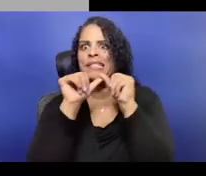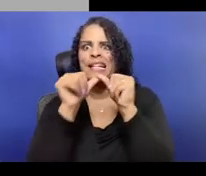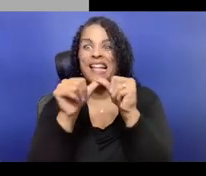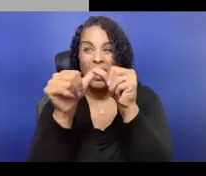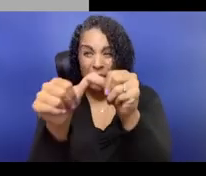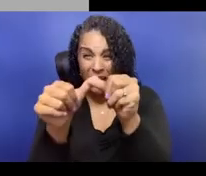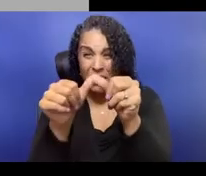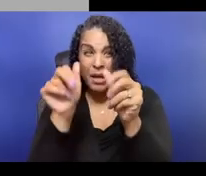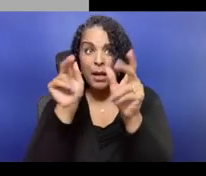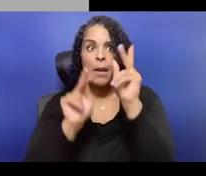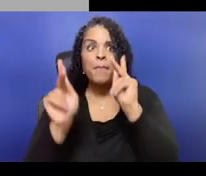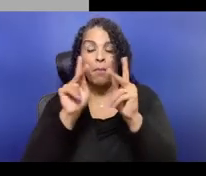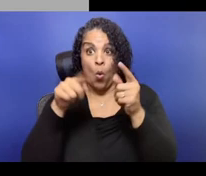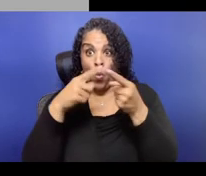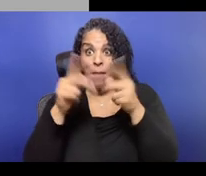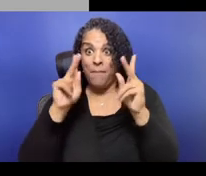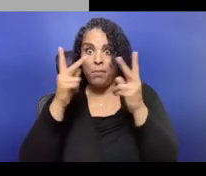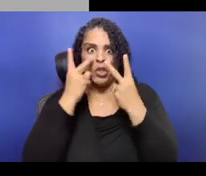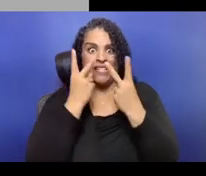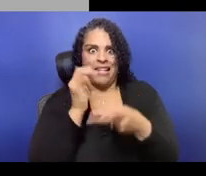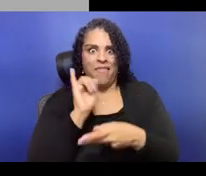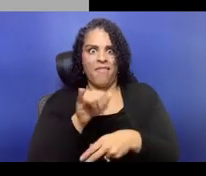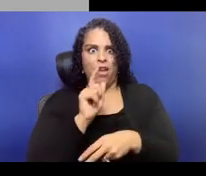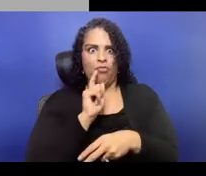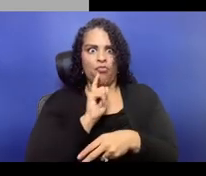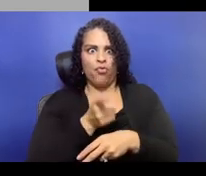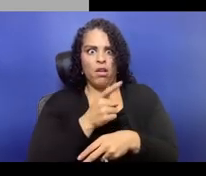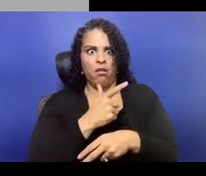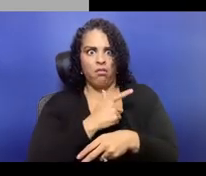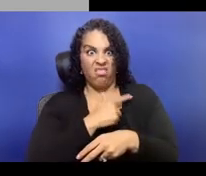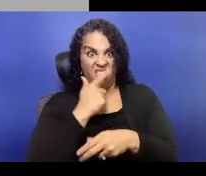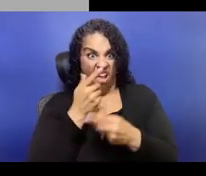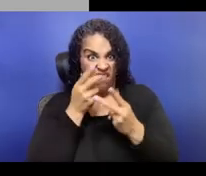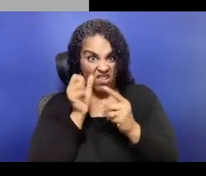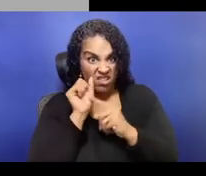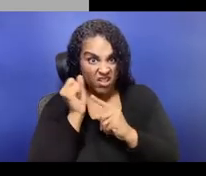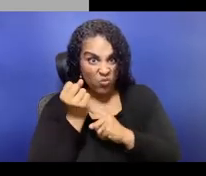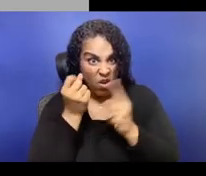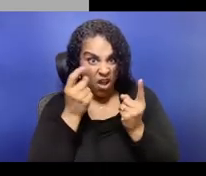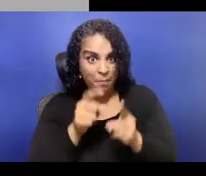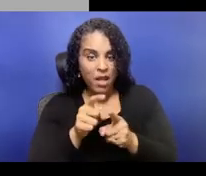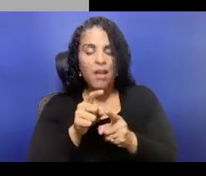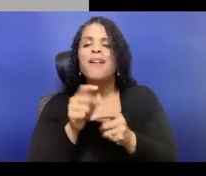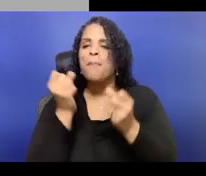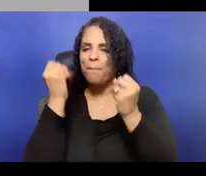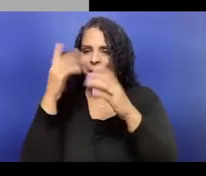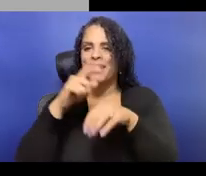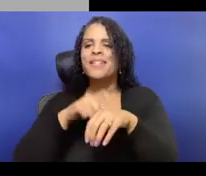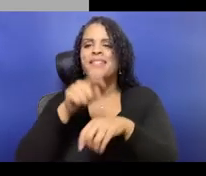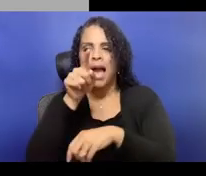We sometimes shout it out in the theaters in the curtain speech, and of course it is like the back page of everybody's program.